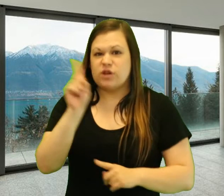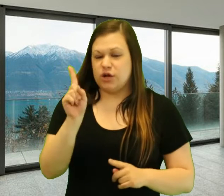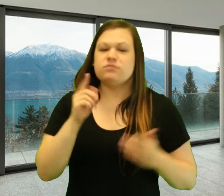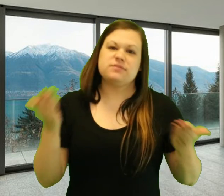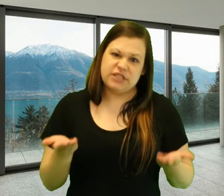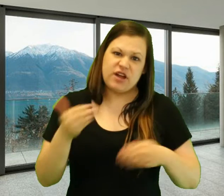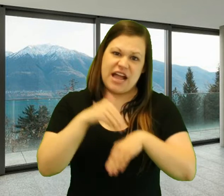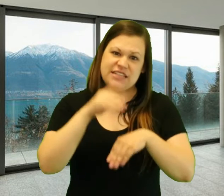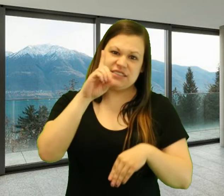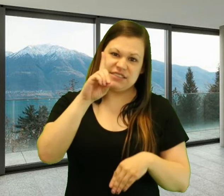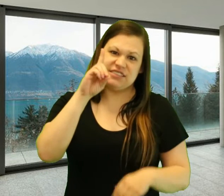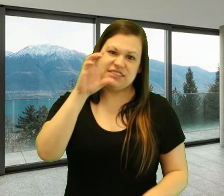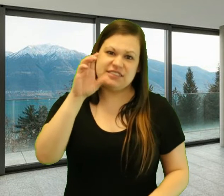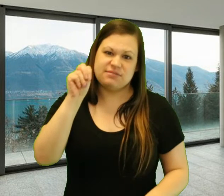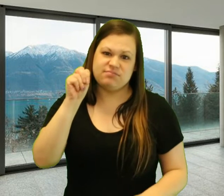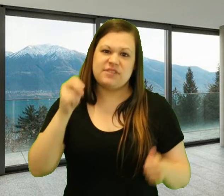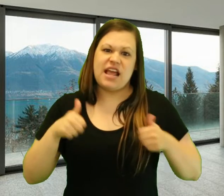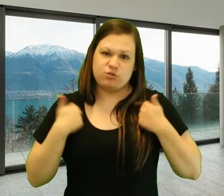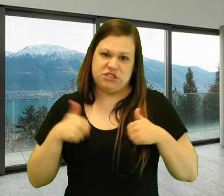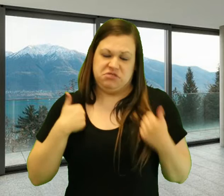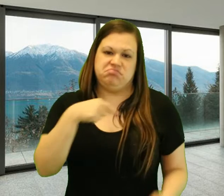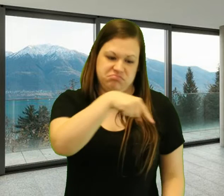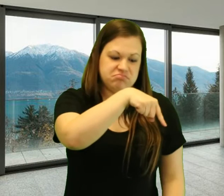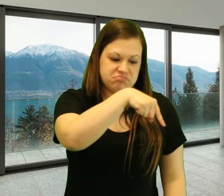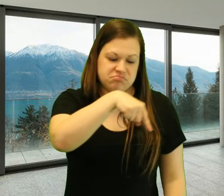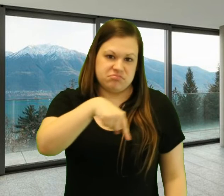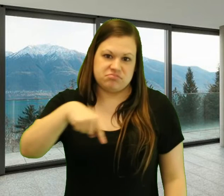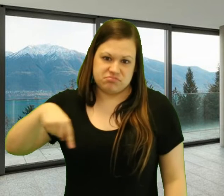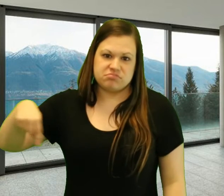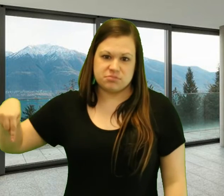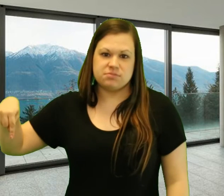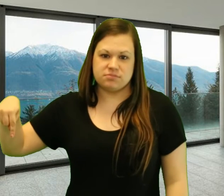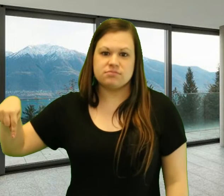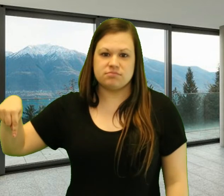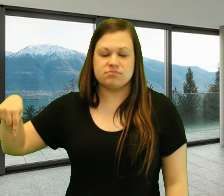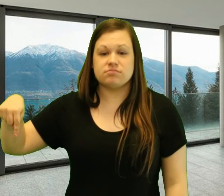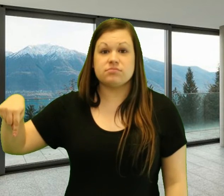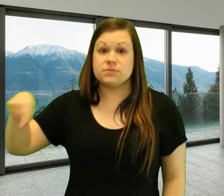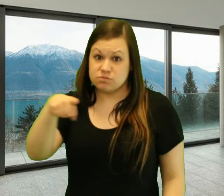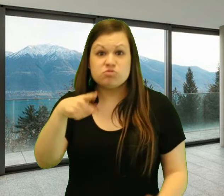Where: Deaf Centers of Nevada Las Vegas office Address: 3120 S. Durango Dr Suite 305B Las Vegas NV 89117